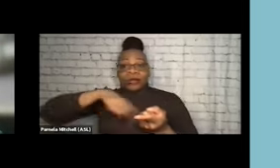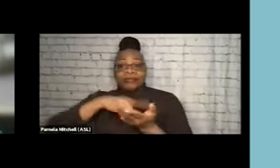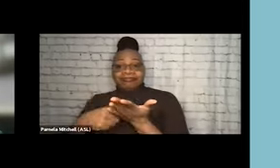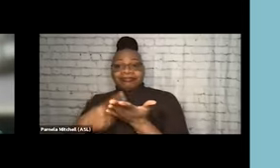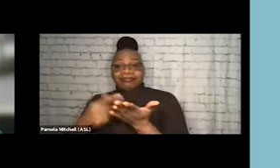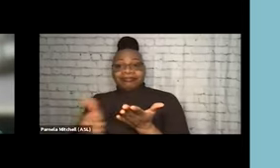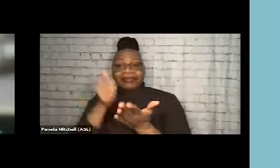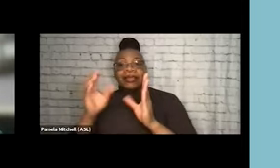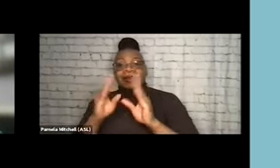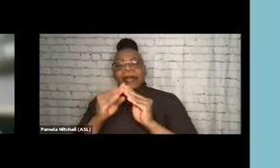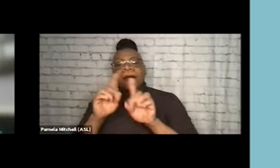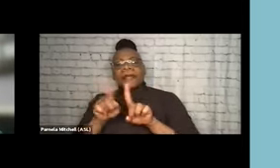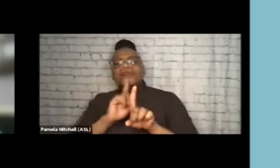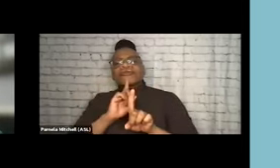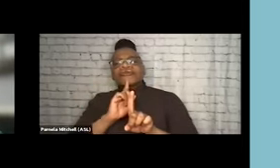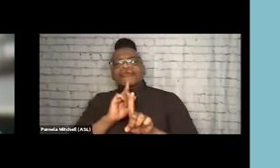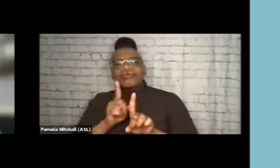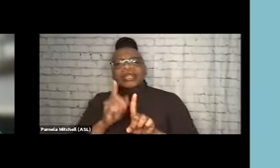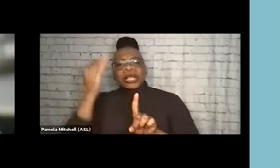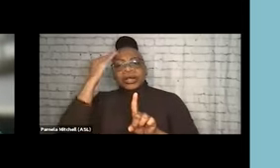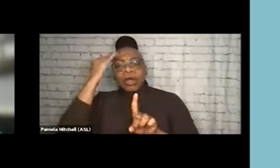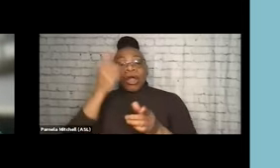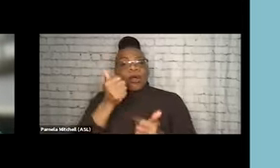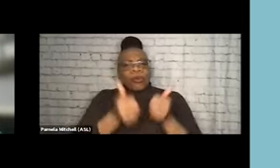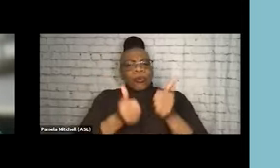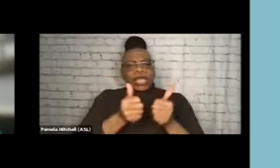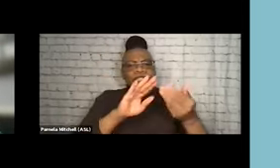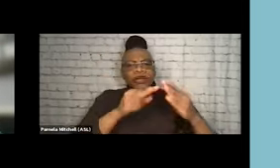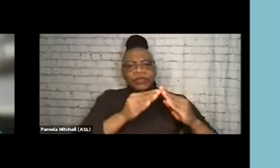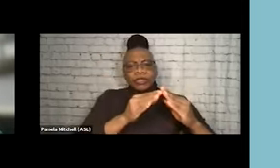about what communities we're reaching and what communities we're not reaching, and the importance of embracing